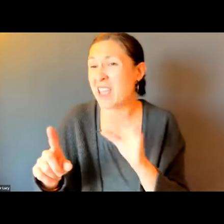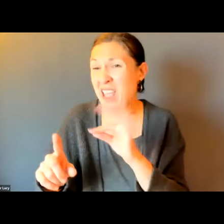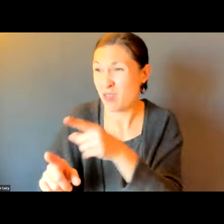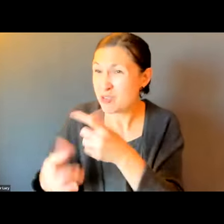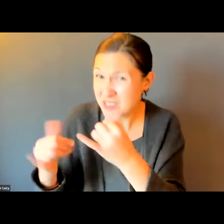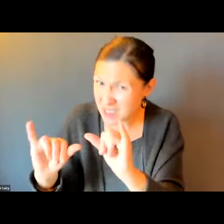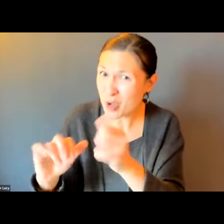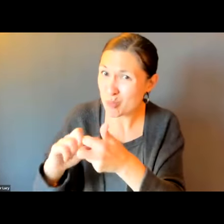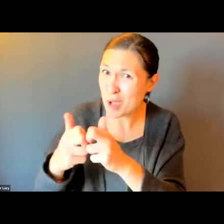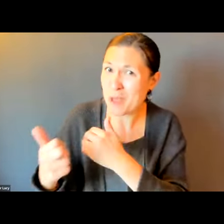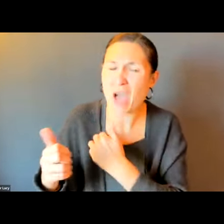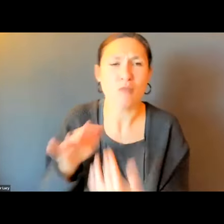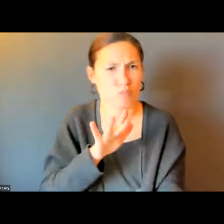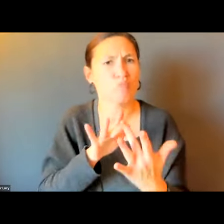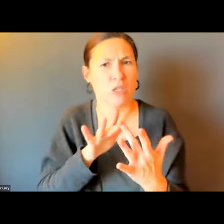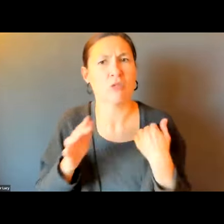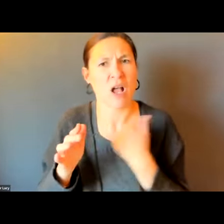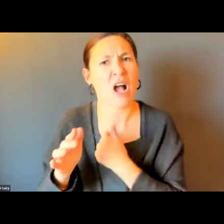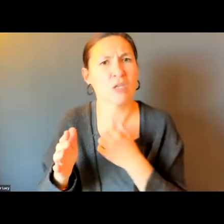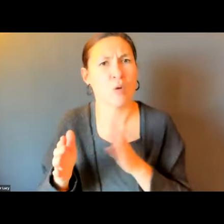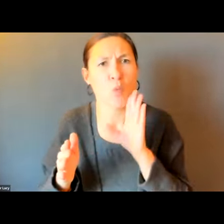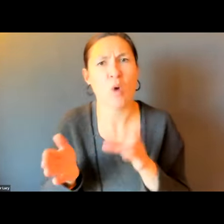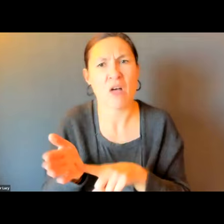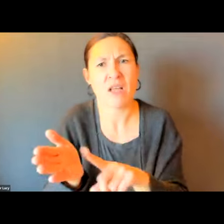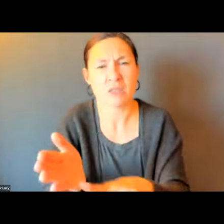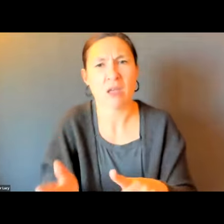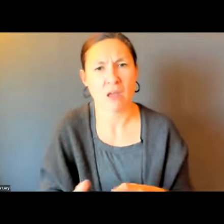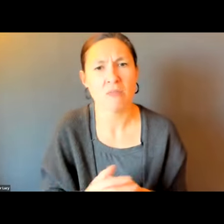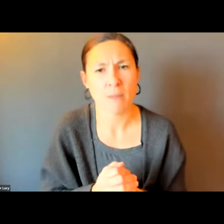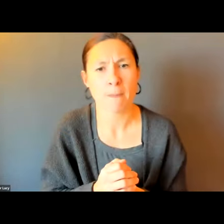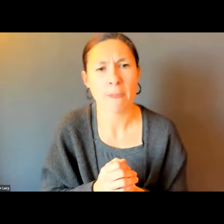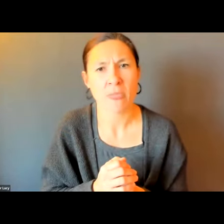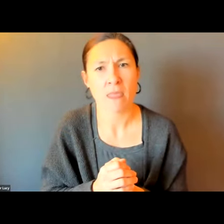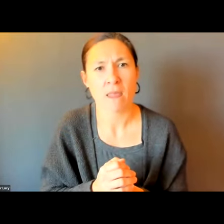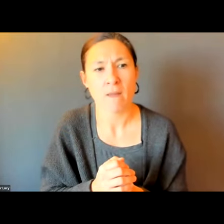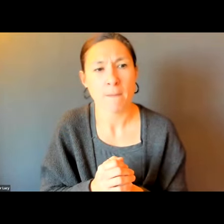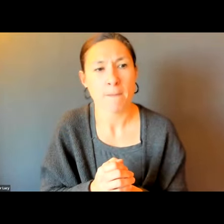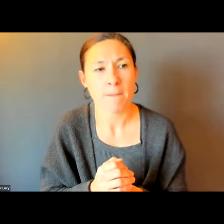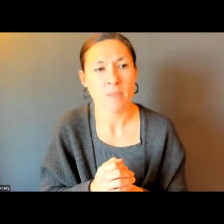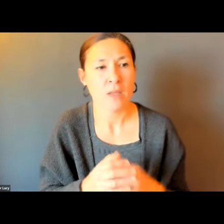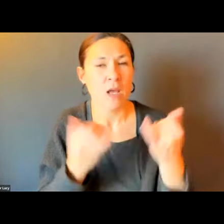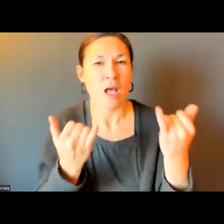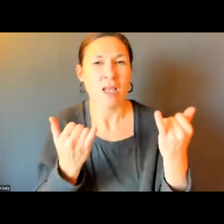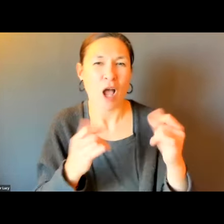IF YOU FIND THEM AND SEE ISSUES, PLEASE REACH OUT TO US. I WILL PUT MY EMAIL IN THE CHAT. IF YOU HAVE QUESTIONS, WE'LL